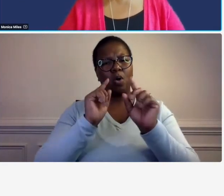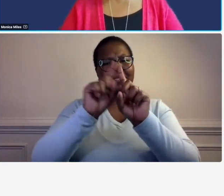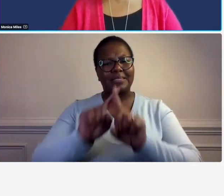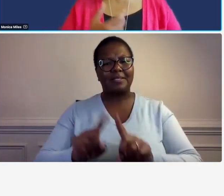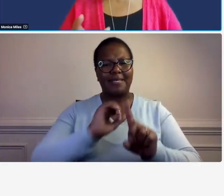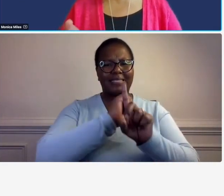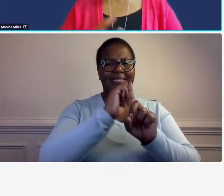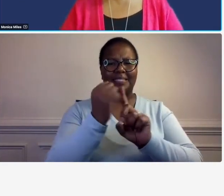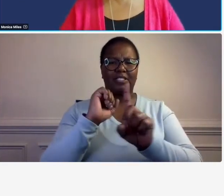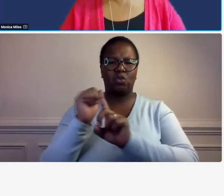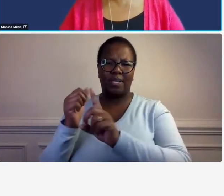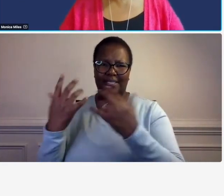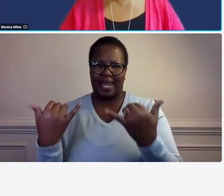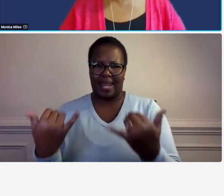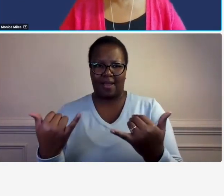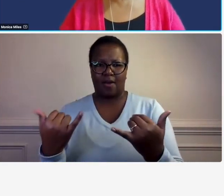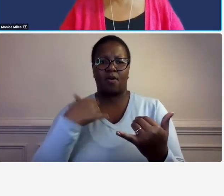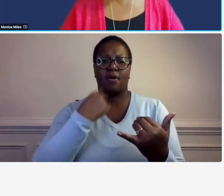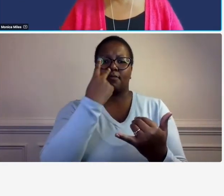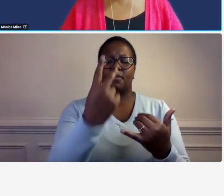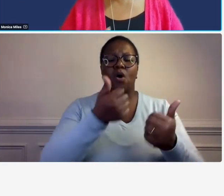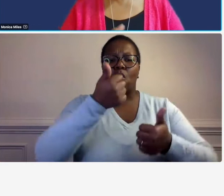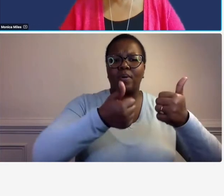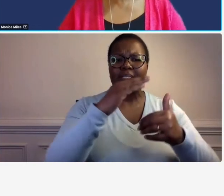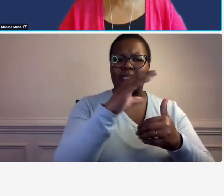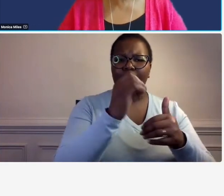whether which company is compliant or maybe they're both compliant or maybe none of them are